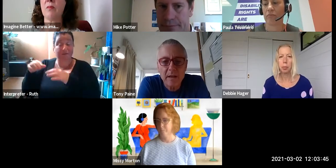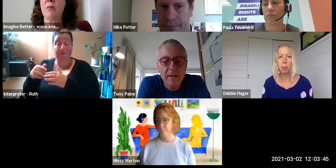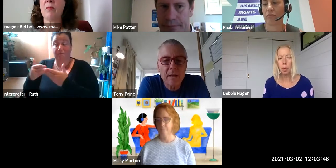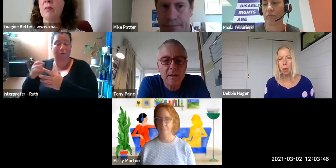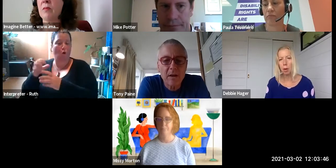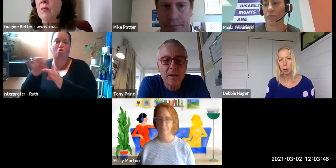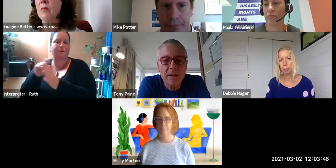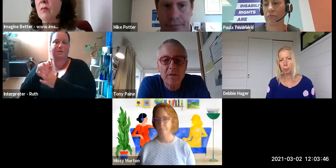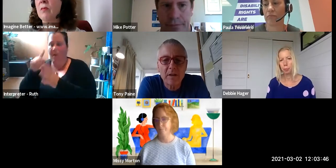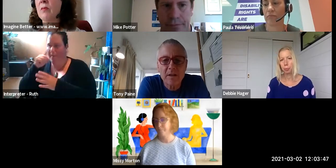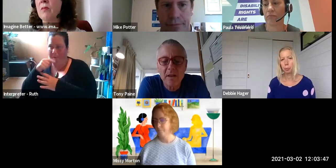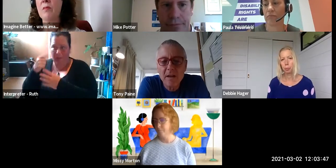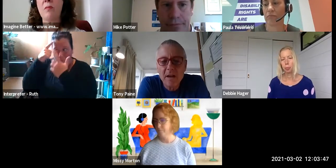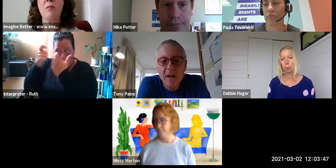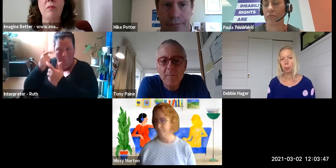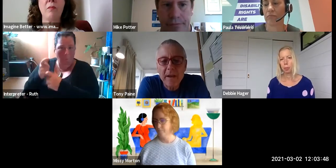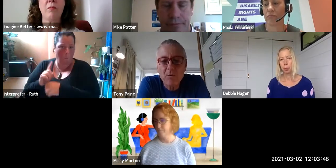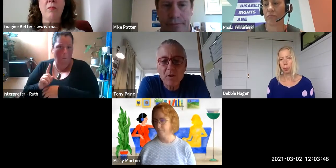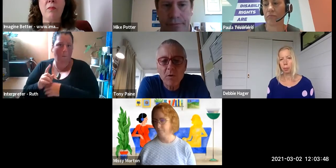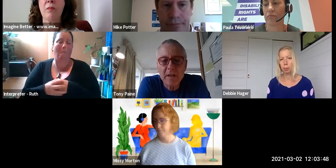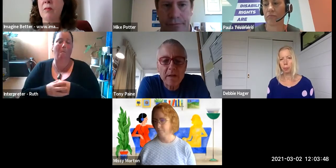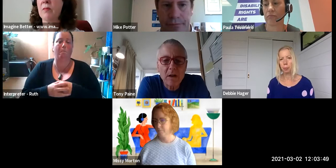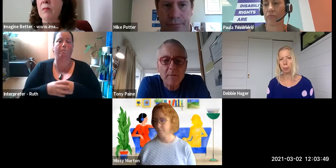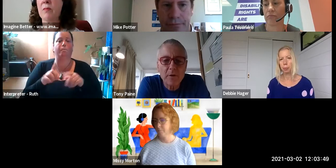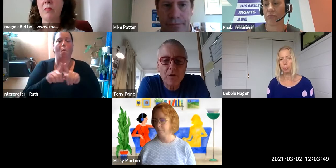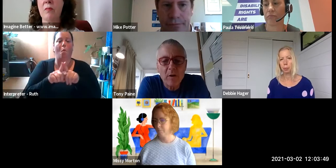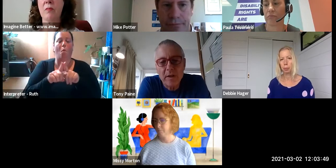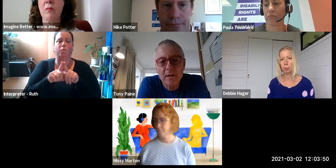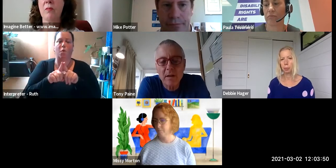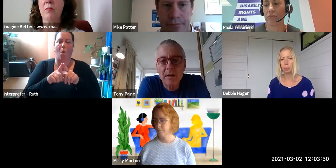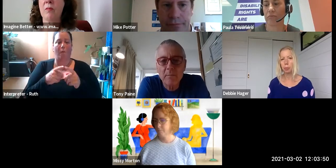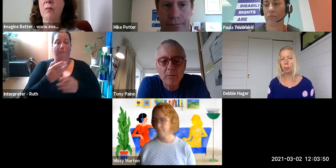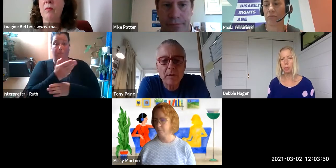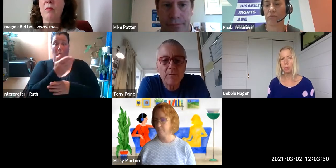as allies and advocates. And also what that's been like for you both as people with lived